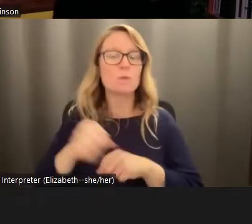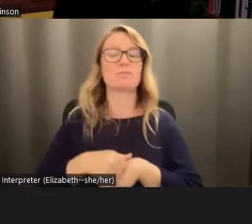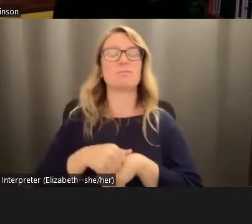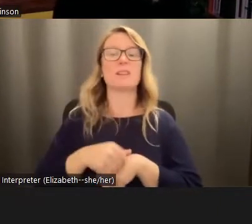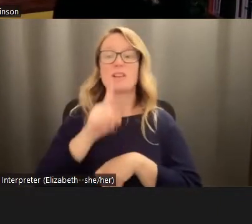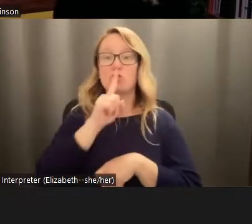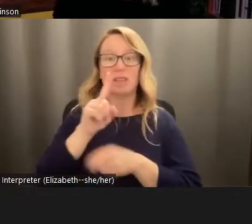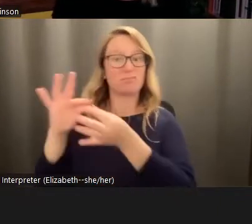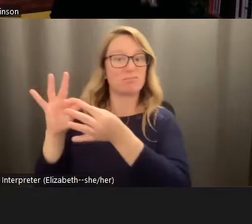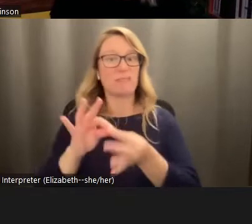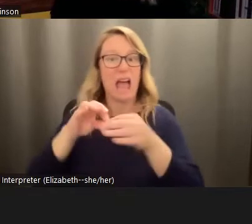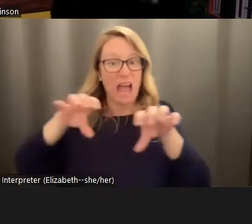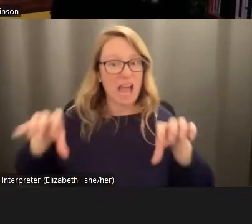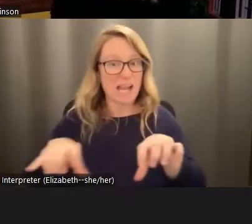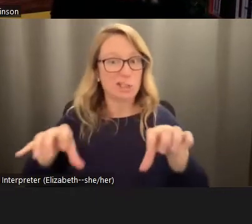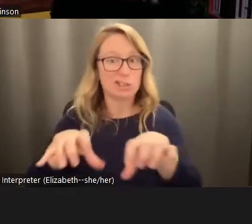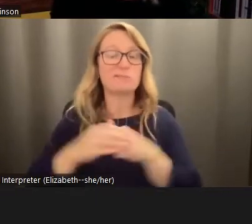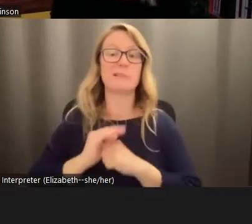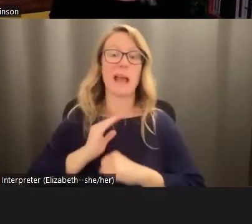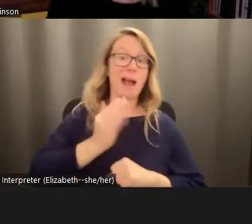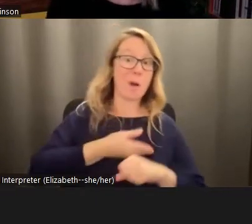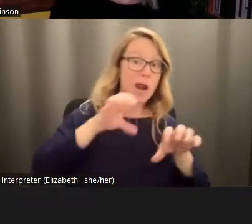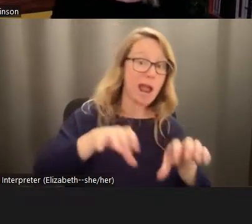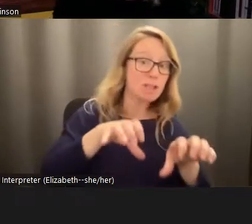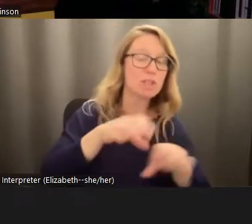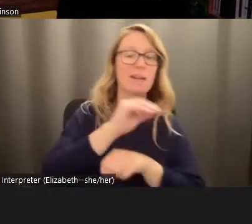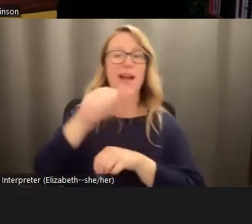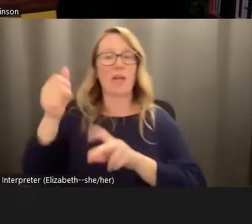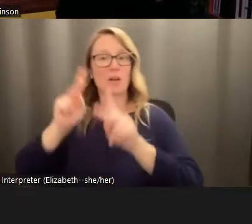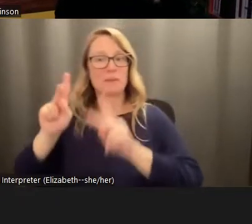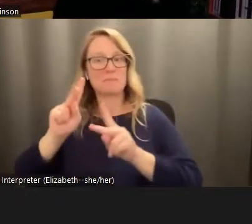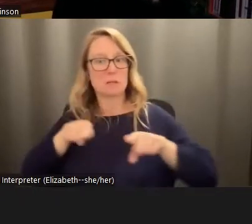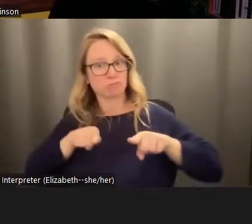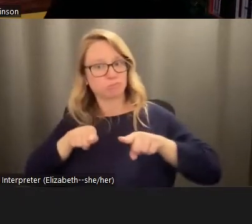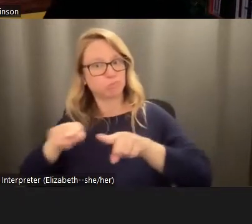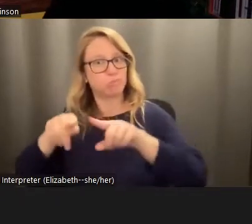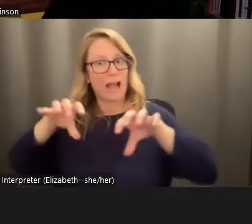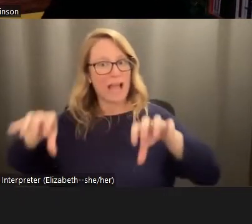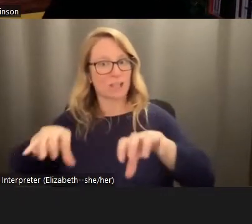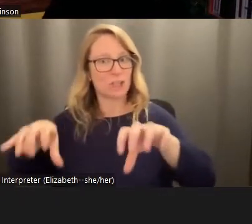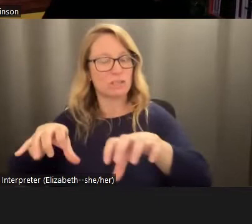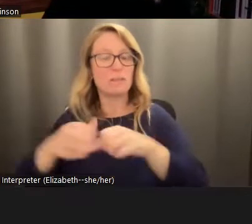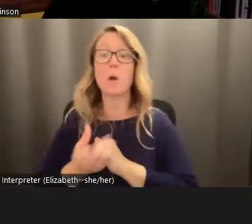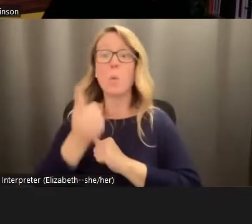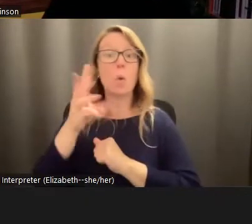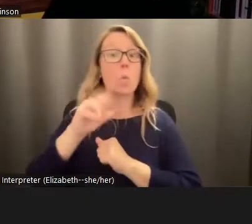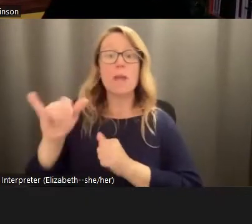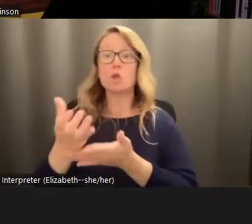linked with action, both ours and that of others alongside us, there's only one way to earn hope and that's rolling up our